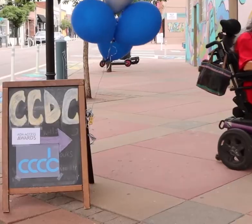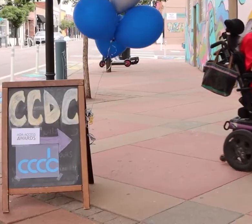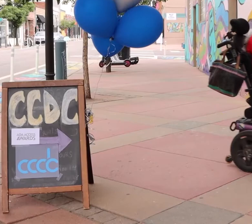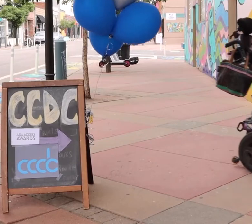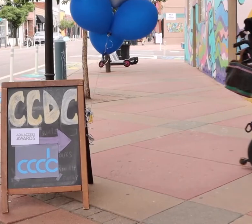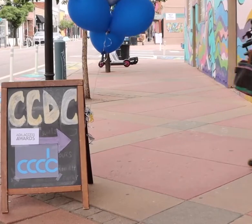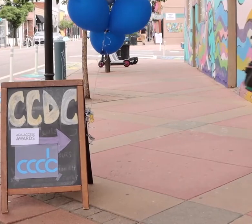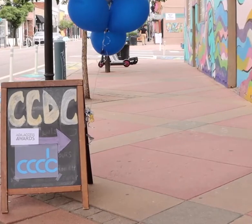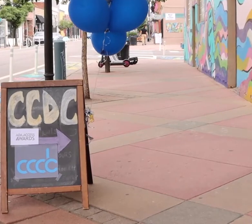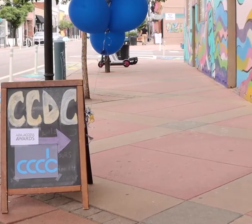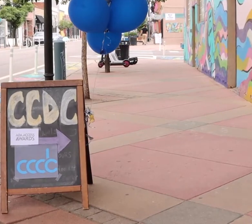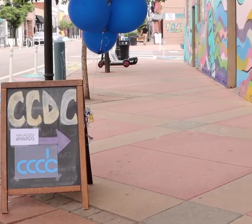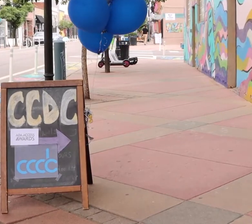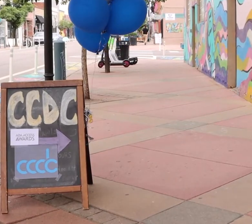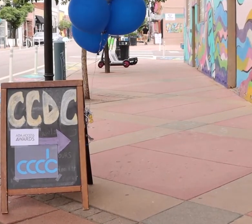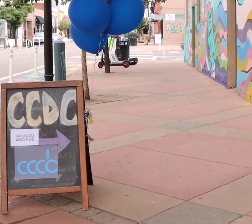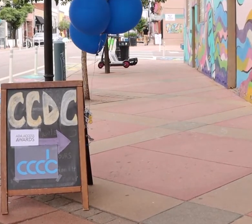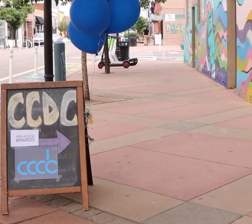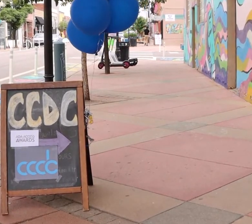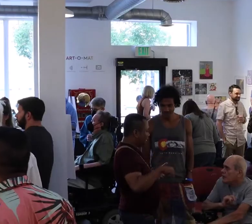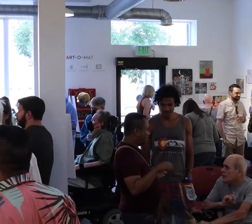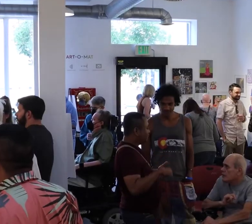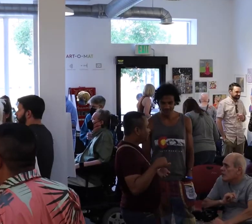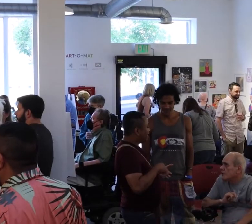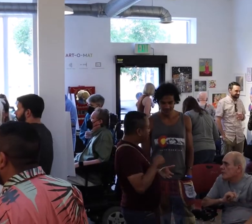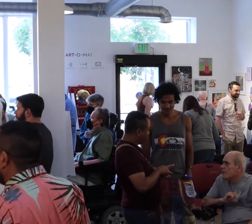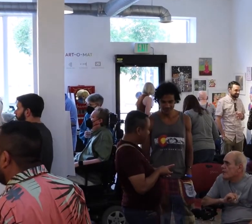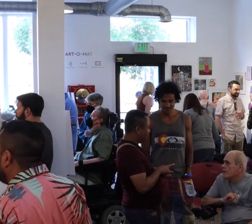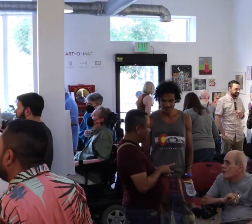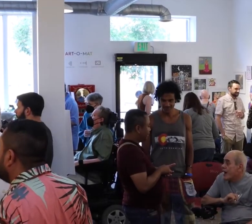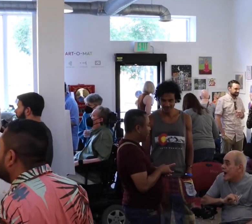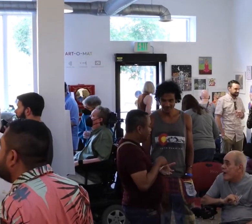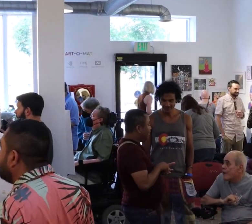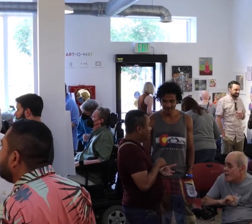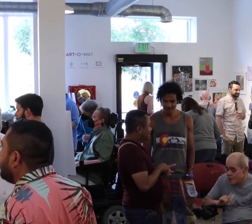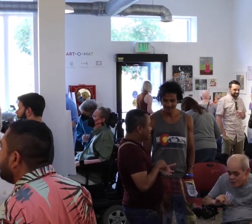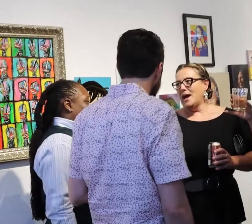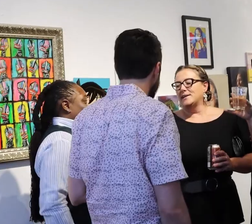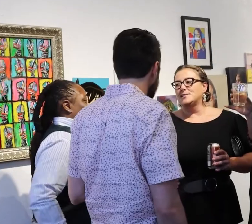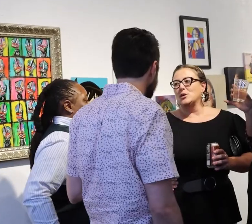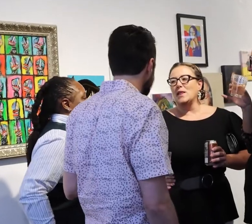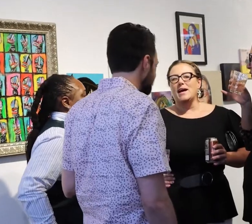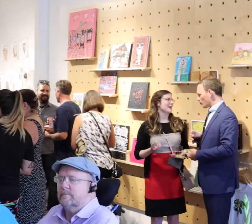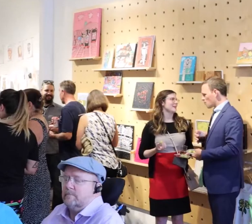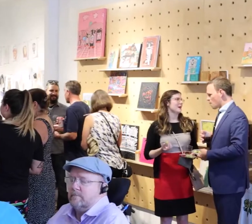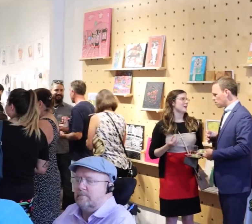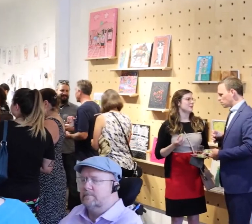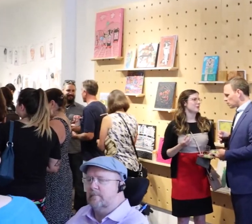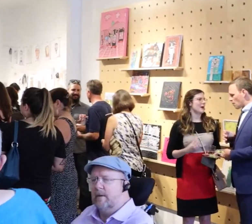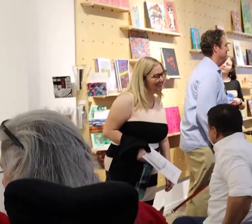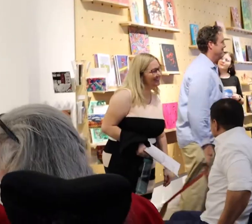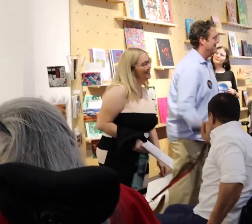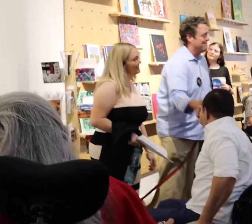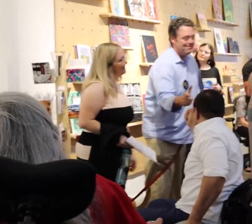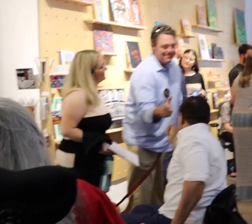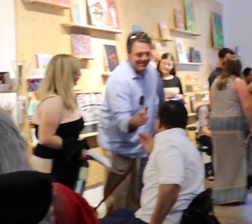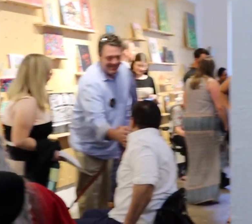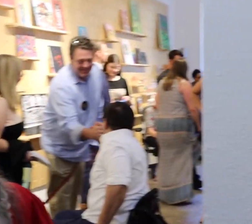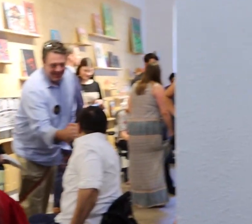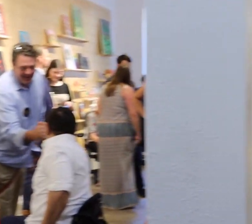Hi, everyone I am Julie Riskin the co-director of the Colorado Cross disability coalition. I am so thrilled that you are joining us tonight for our